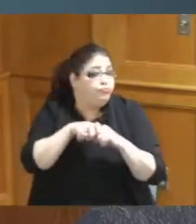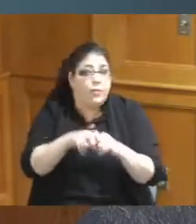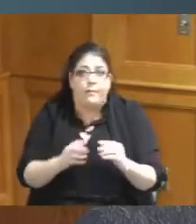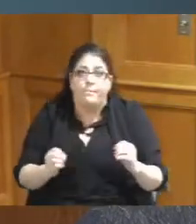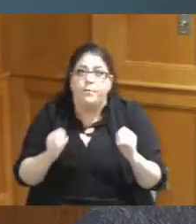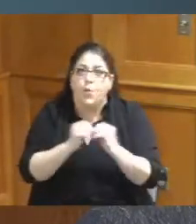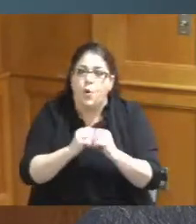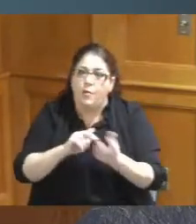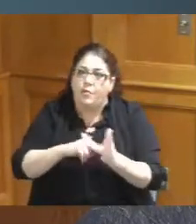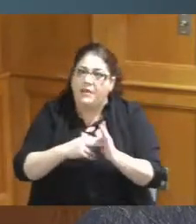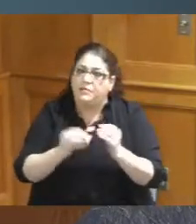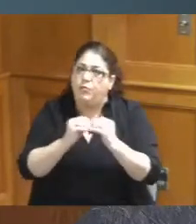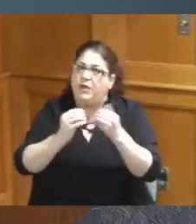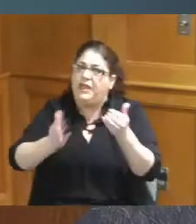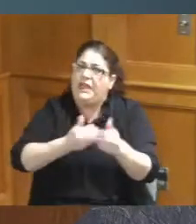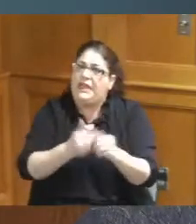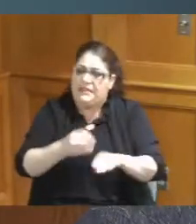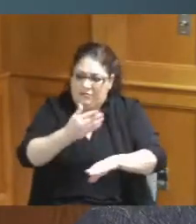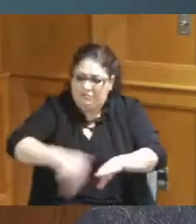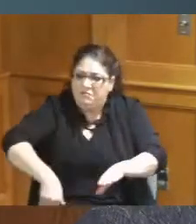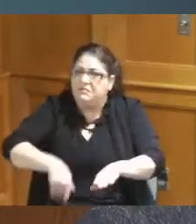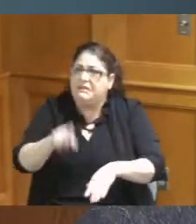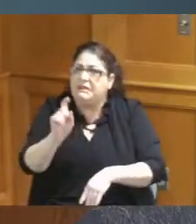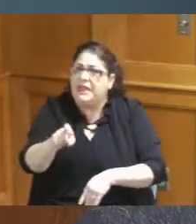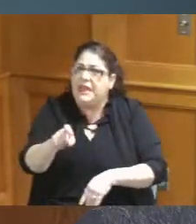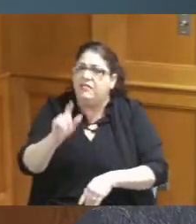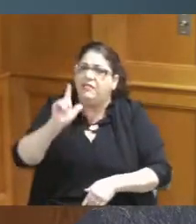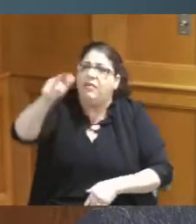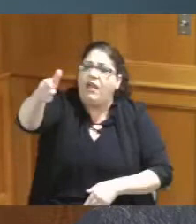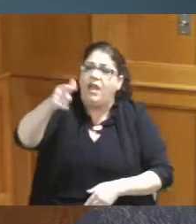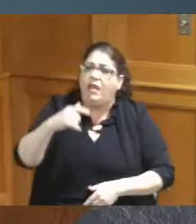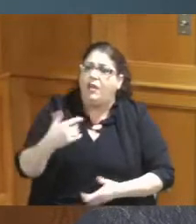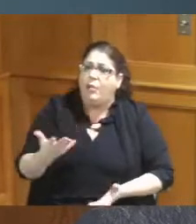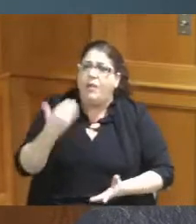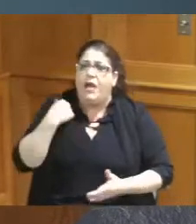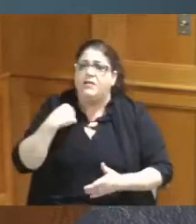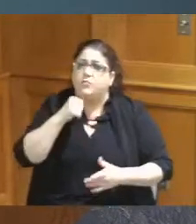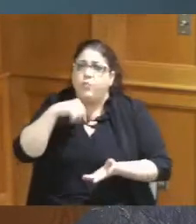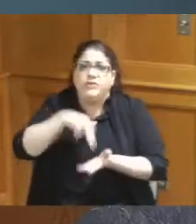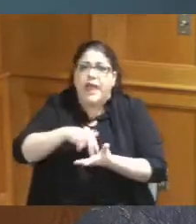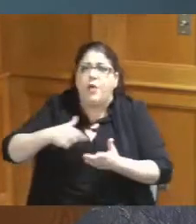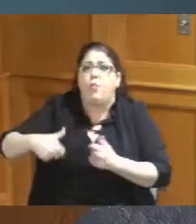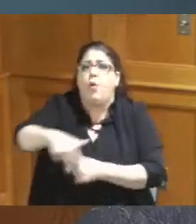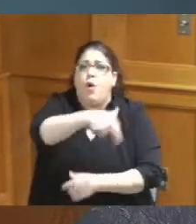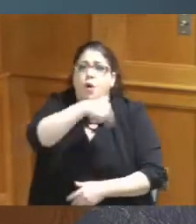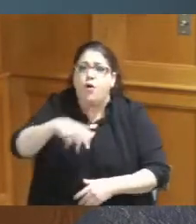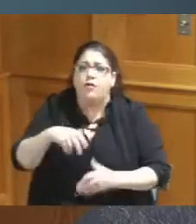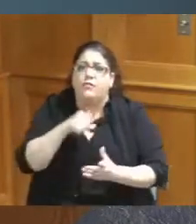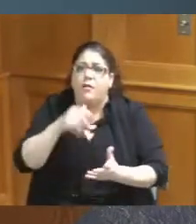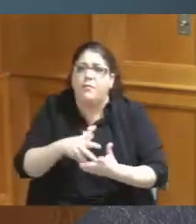people how to prevent future amputation and so there were a lot of people there along with